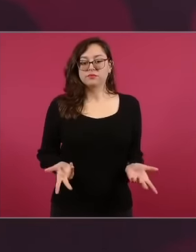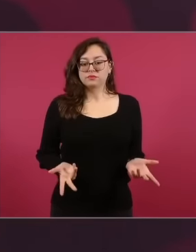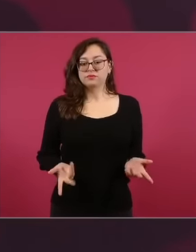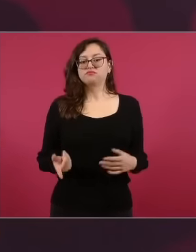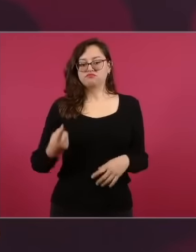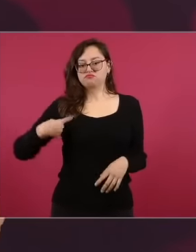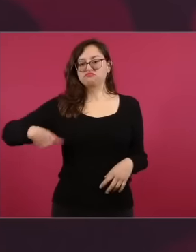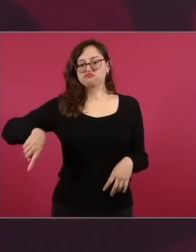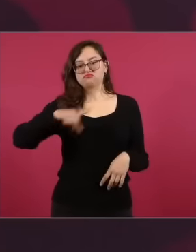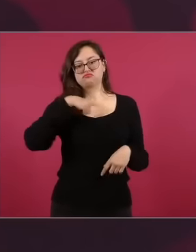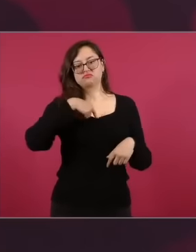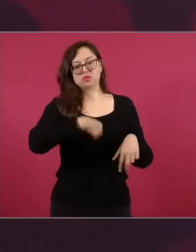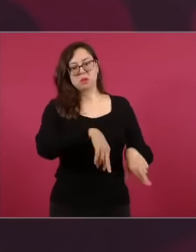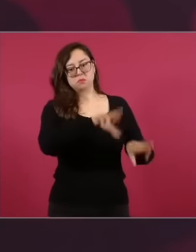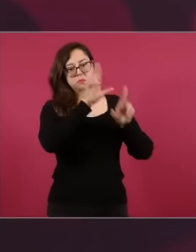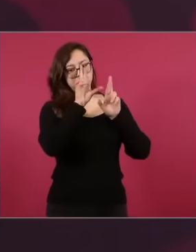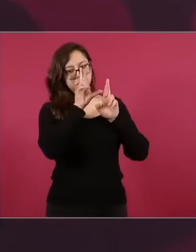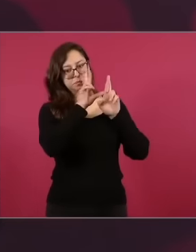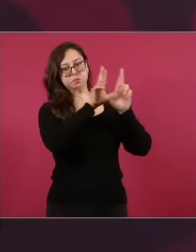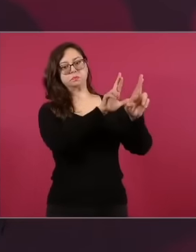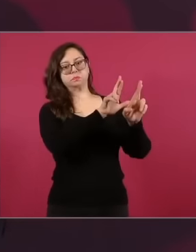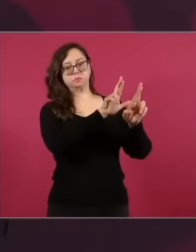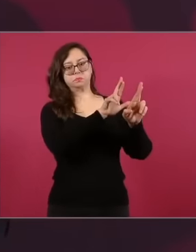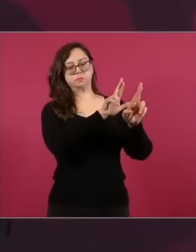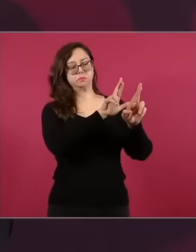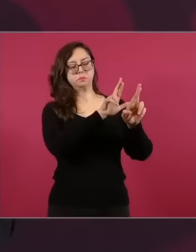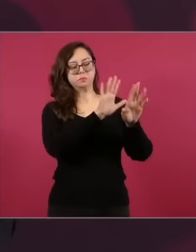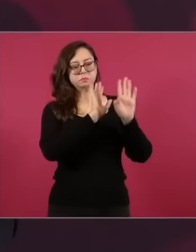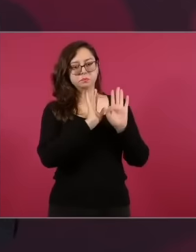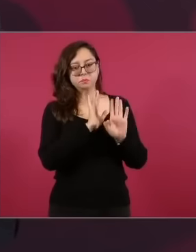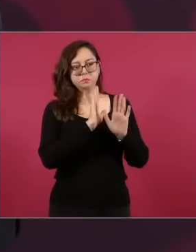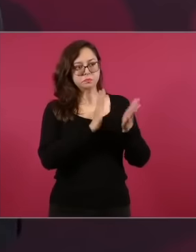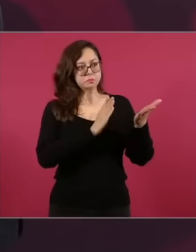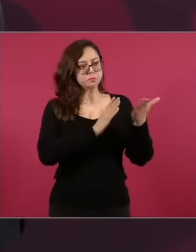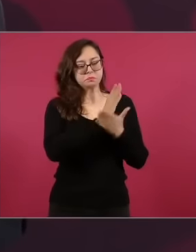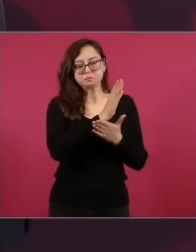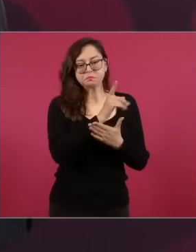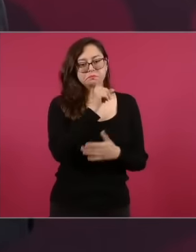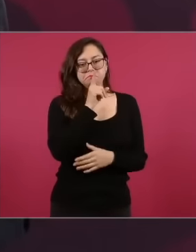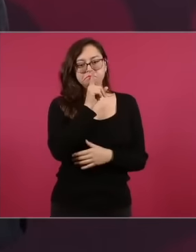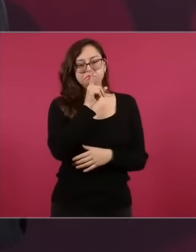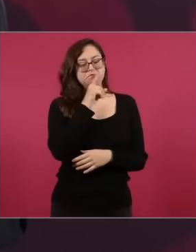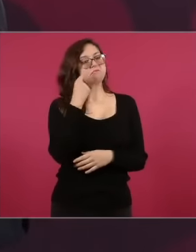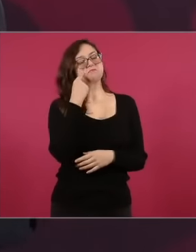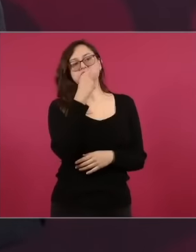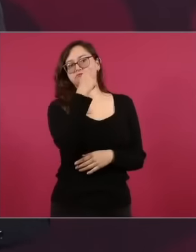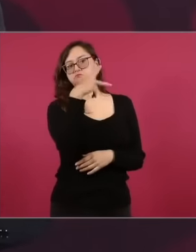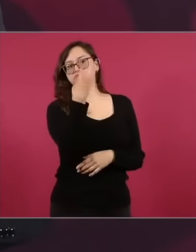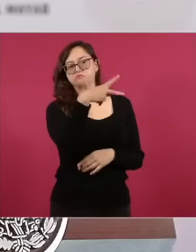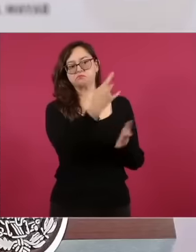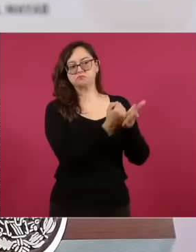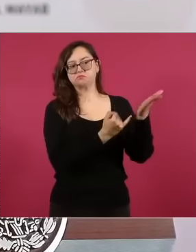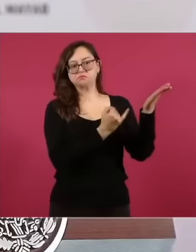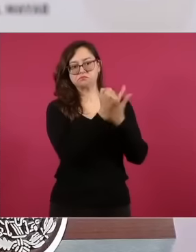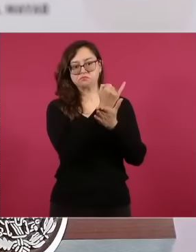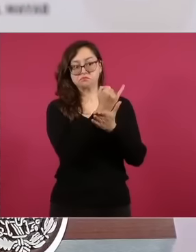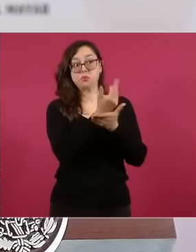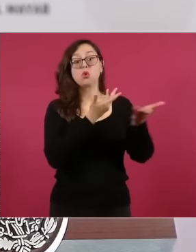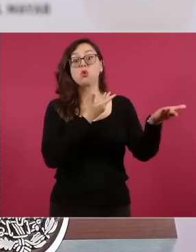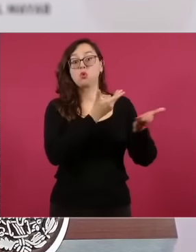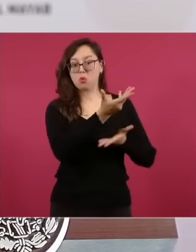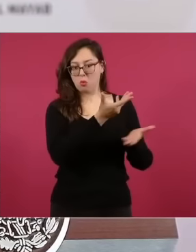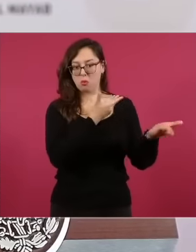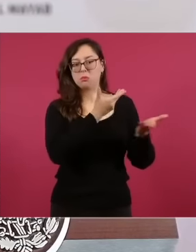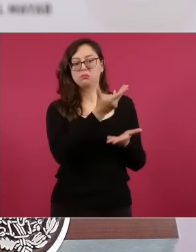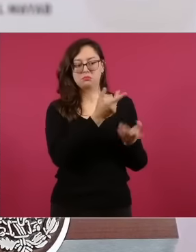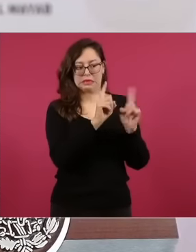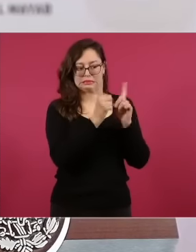respect of non-intervention of self-determination of the peoples of cooperation for development